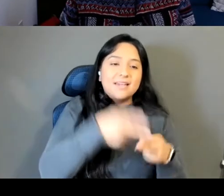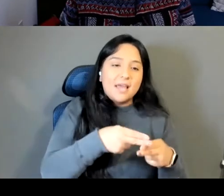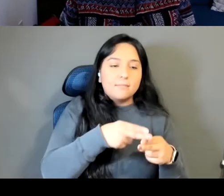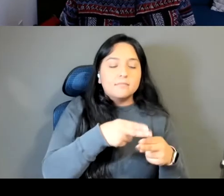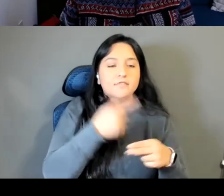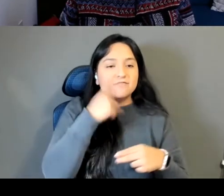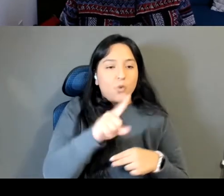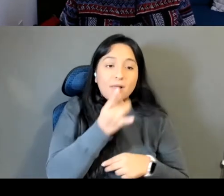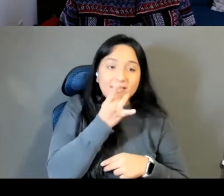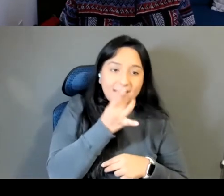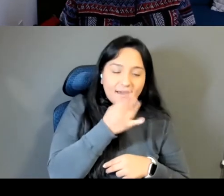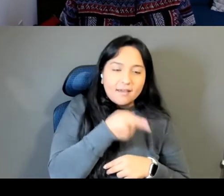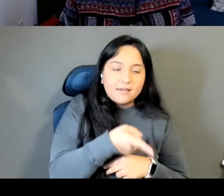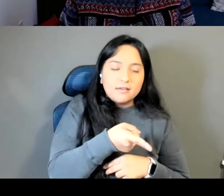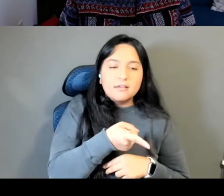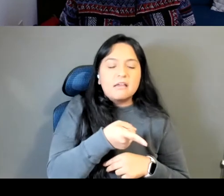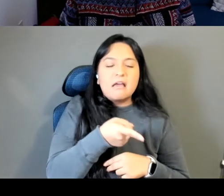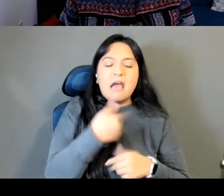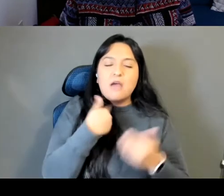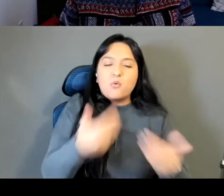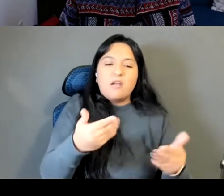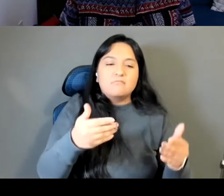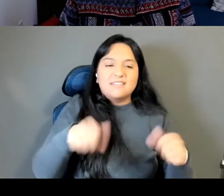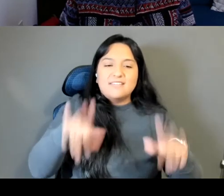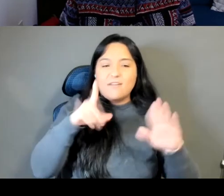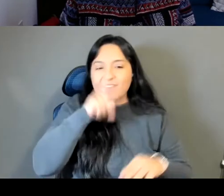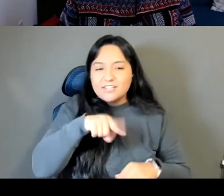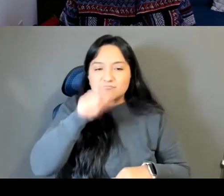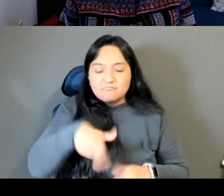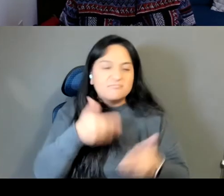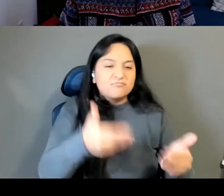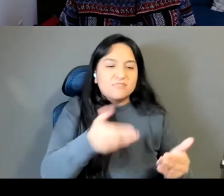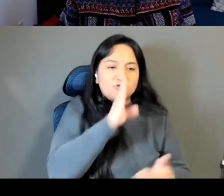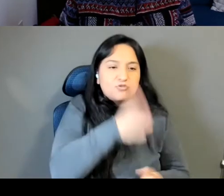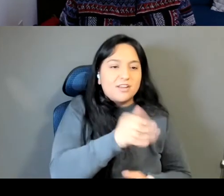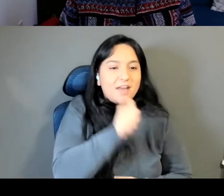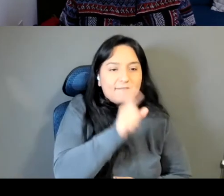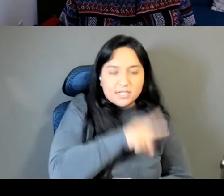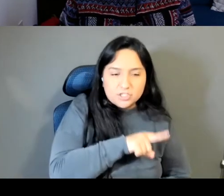just take it on head on in nonfiction, so I don't know if there's like a third book